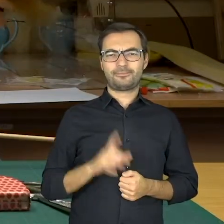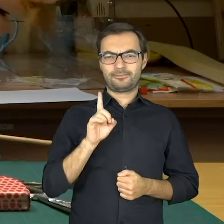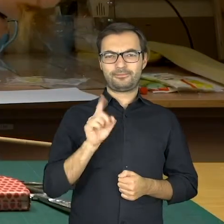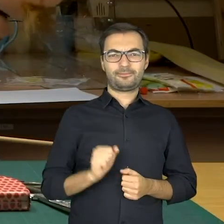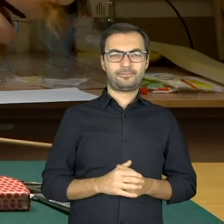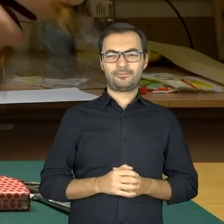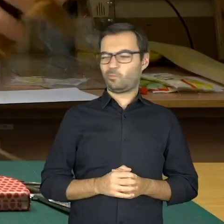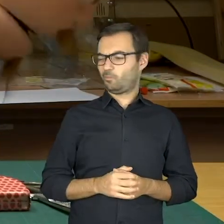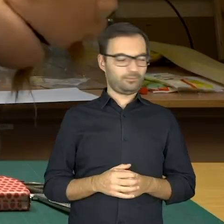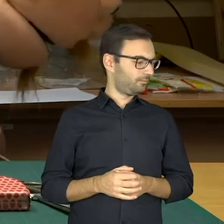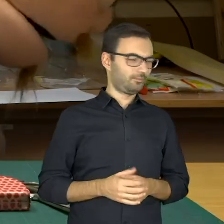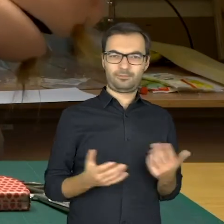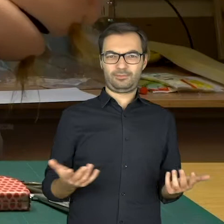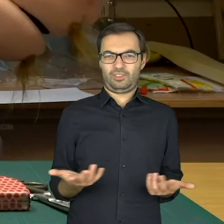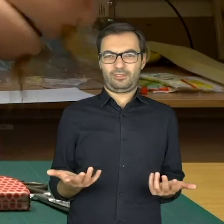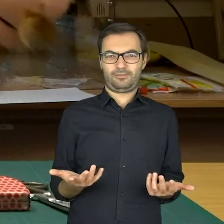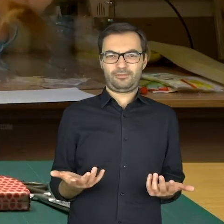Wait, where is it?